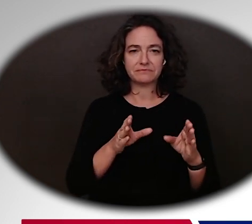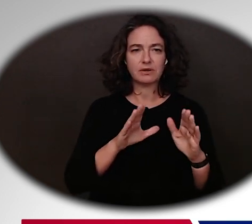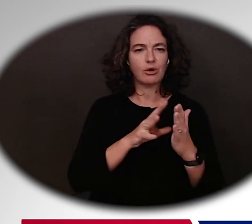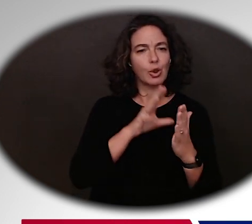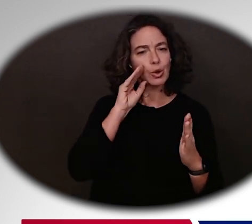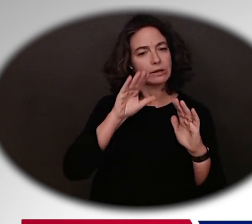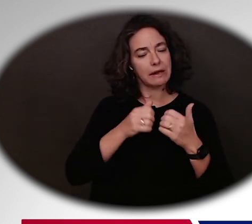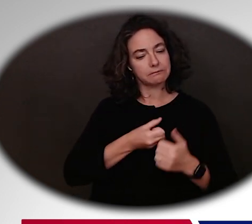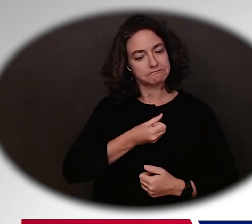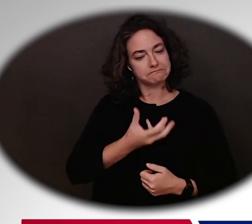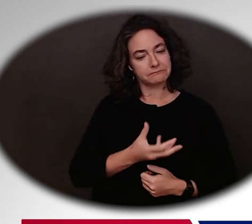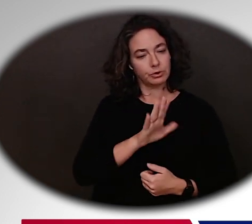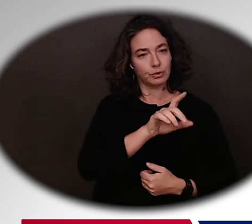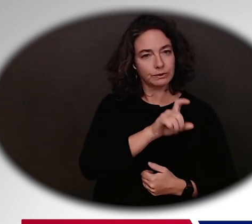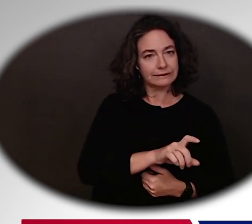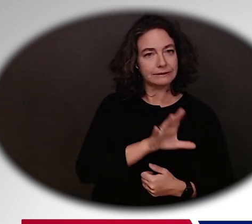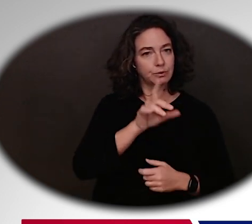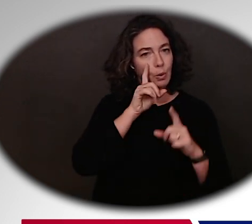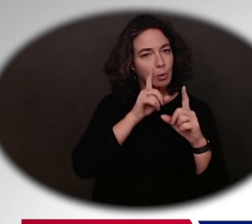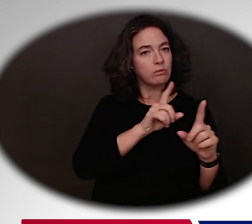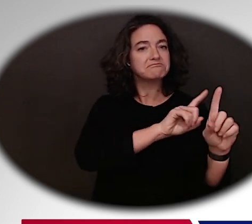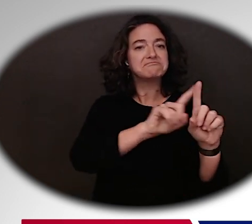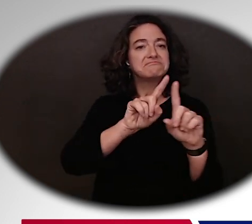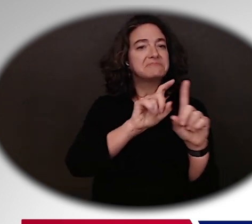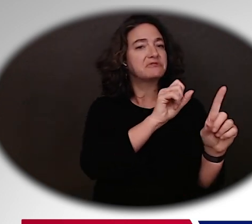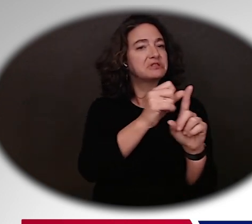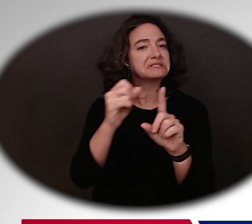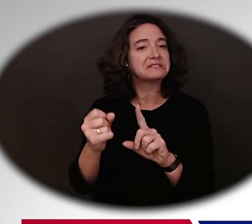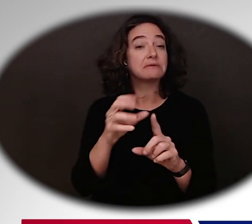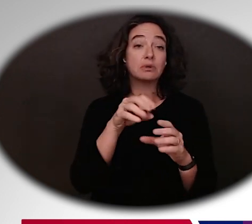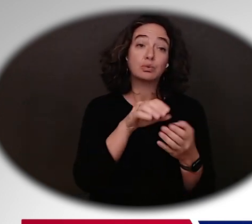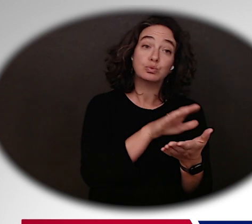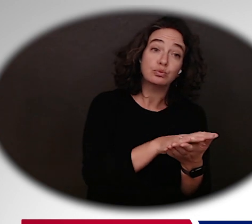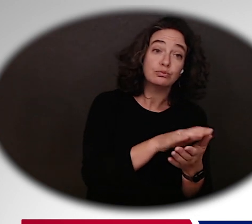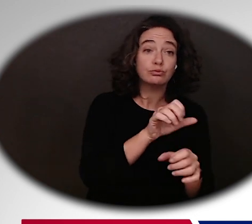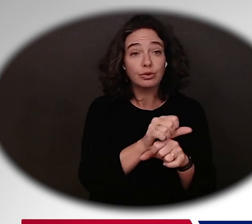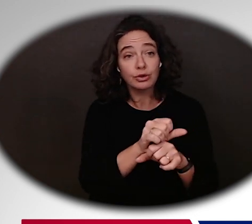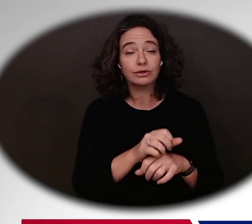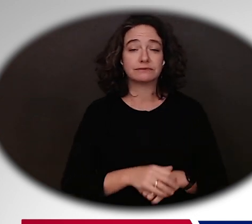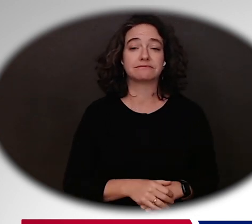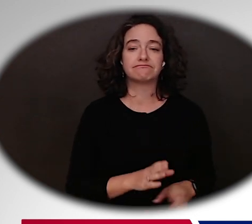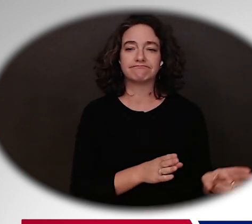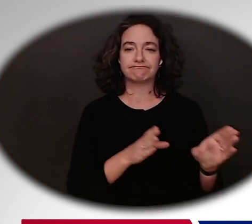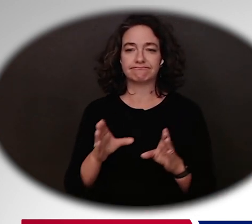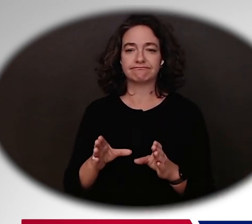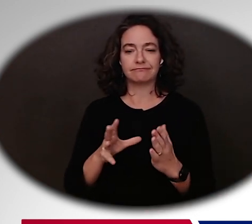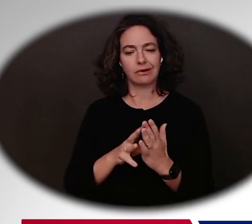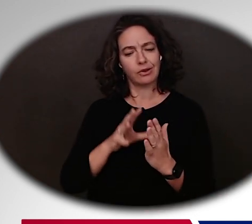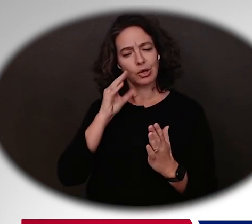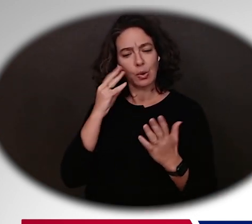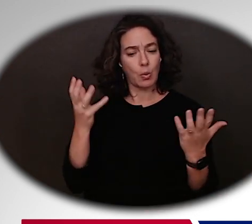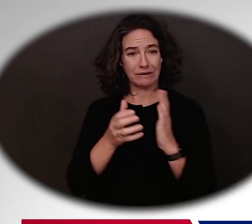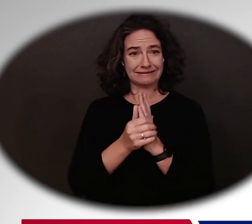and goals in a variety of settings, including school and work. Learning skills necessary for success on the job,